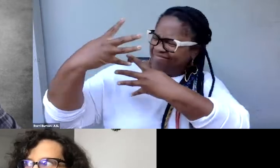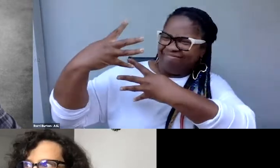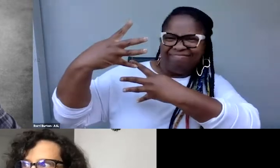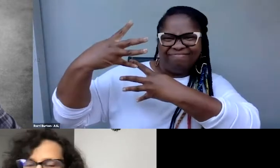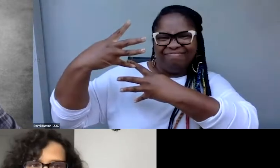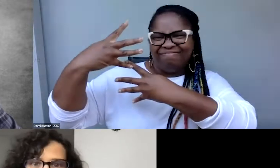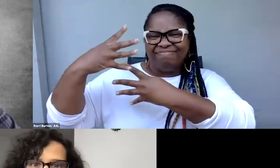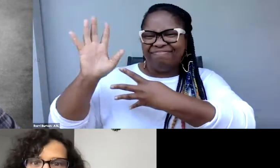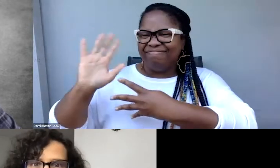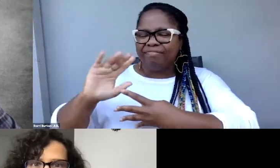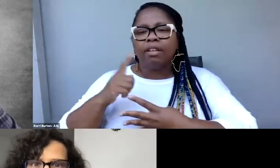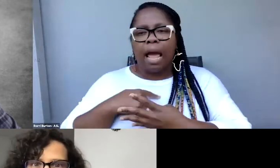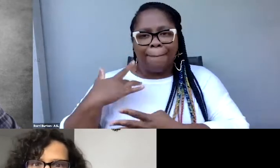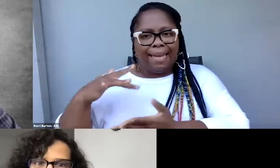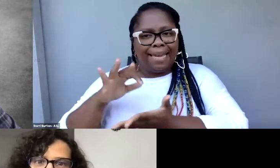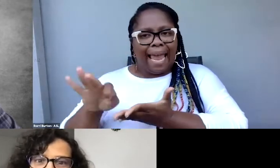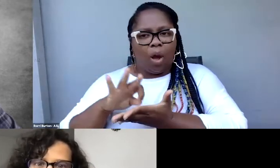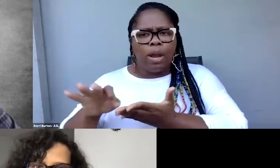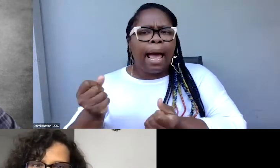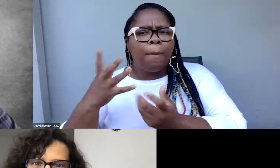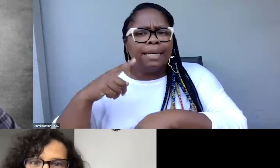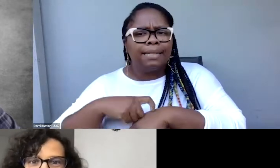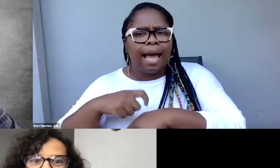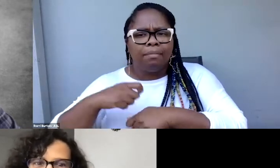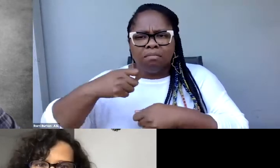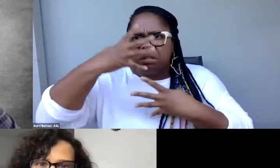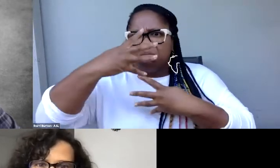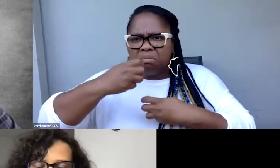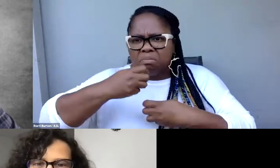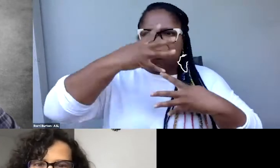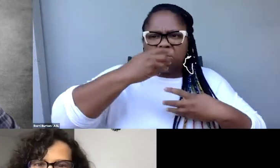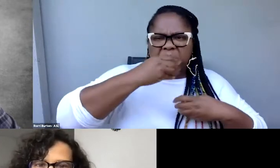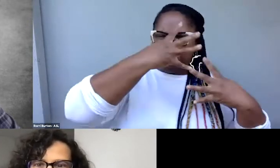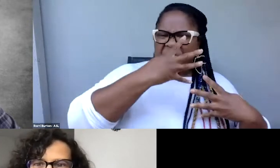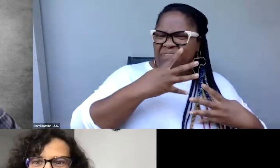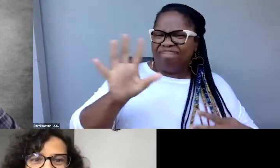Often it's several hundred. And I just personally call those illegal errors, the captions.